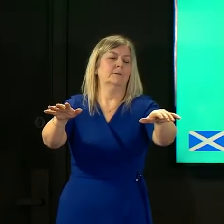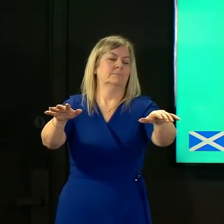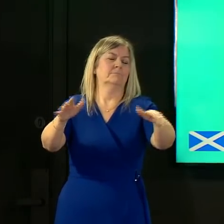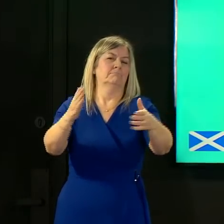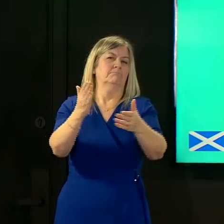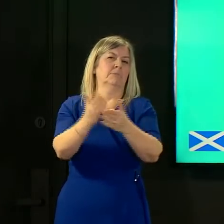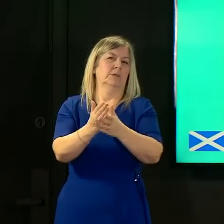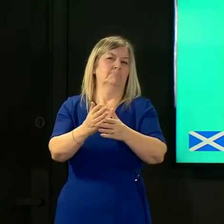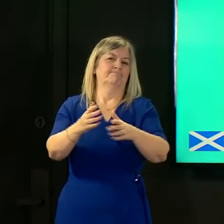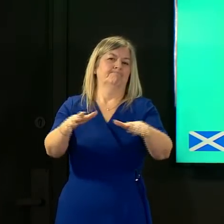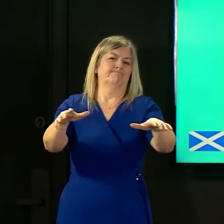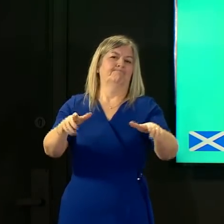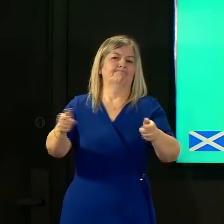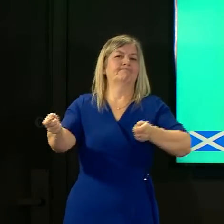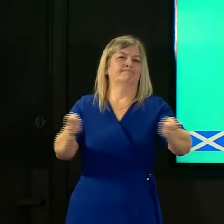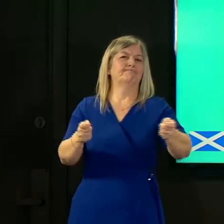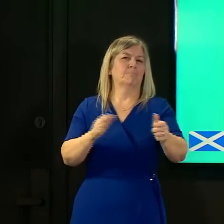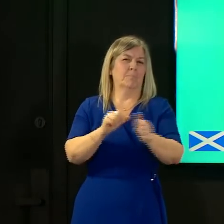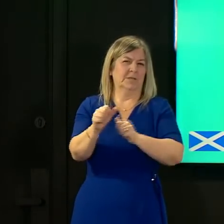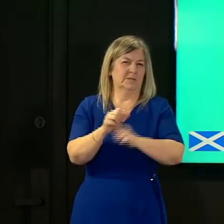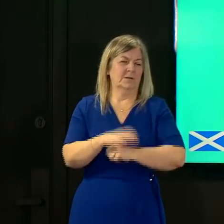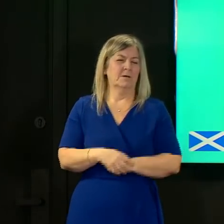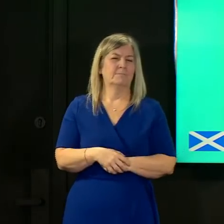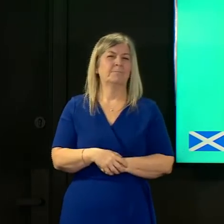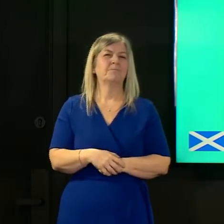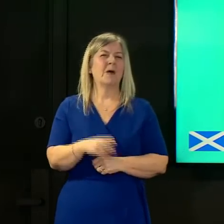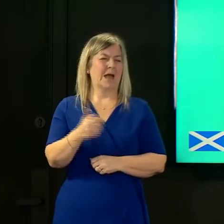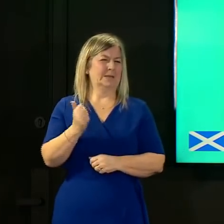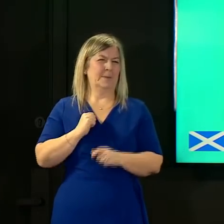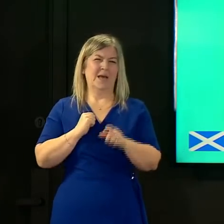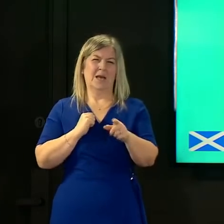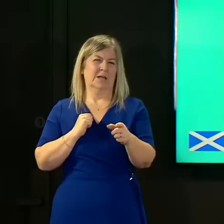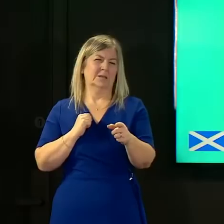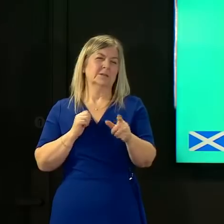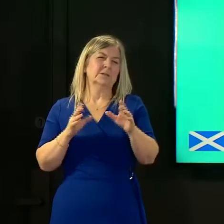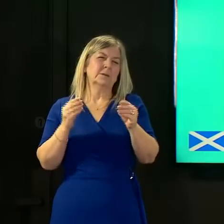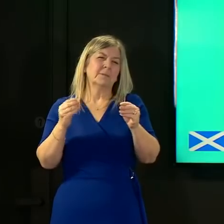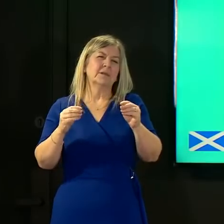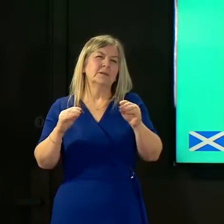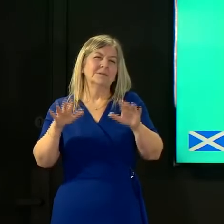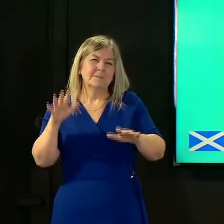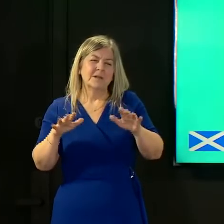possibility that a construct which is very similar to we already have with for instance measles